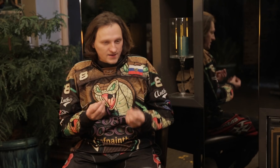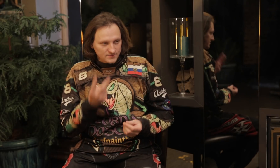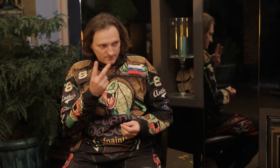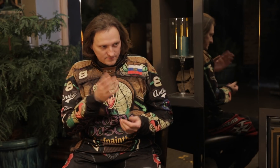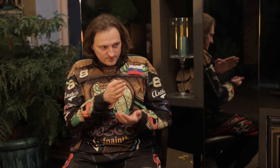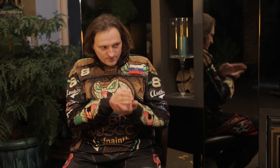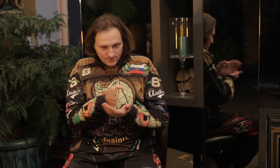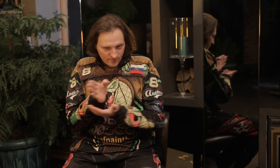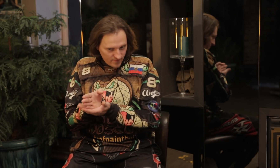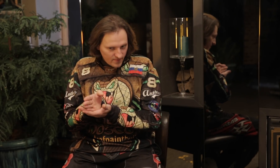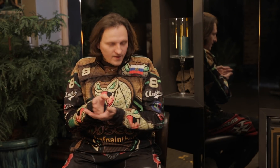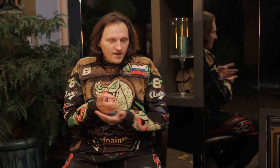Yes, the two settings are different.